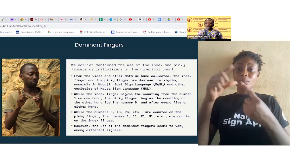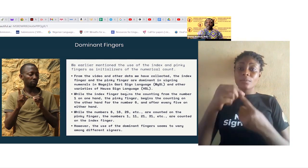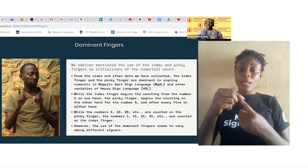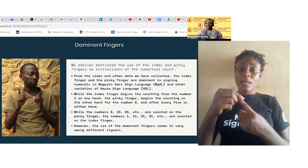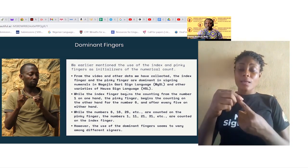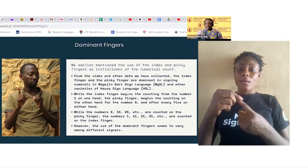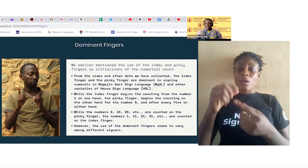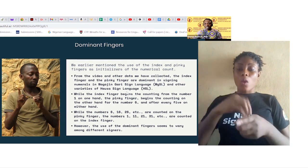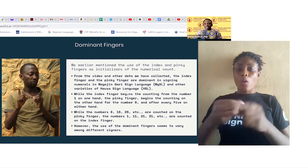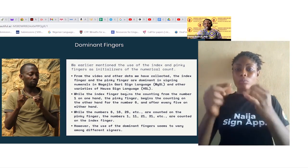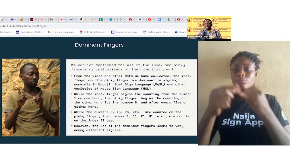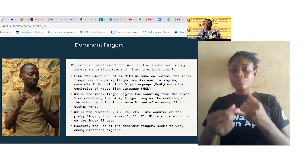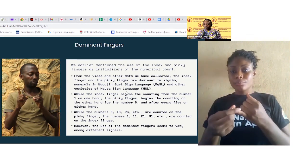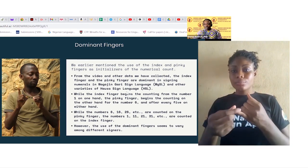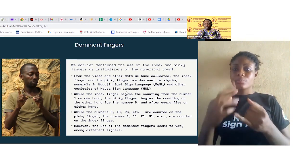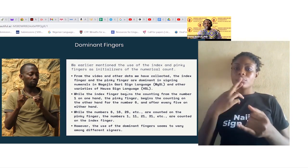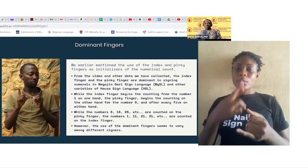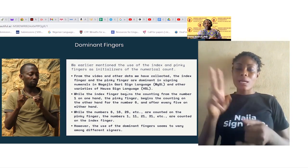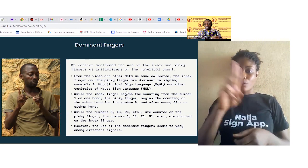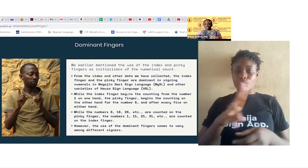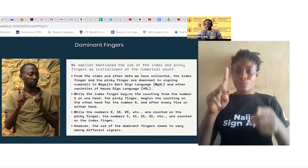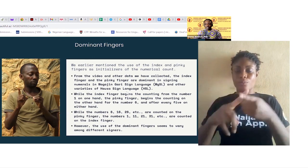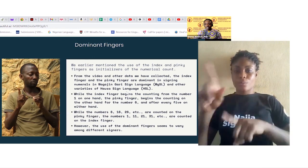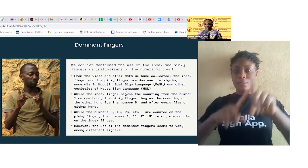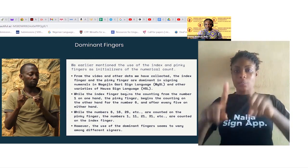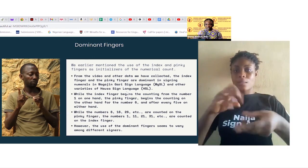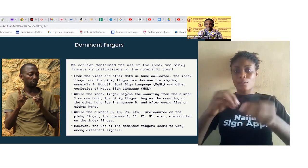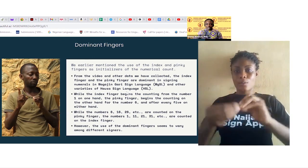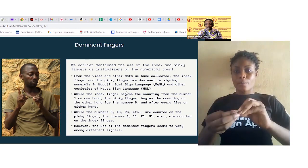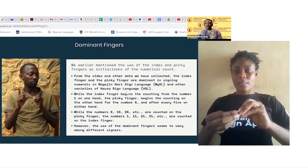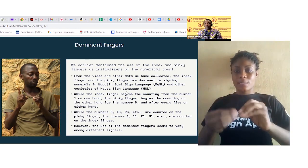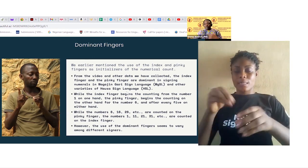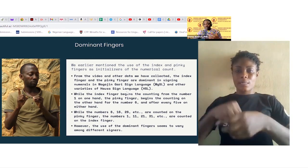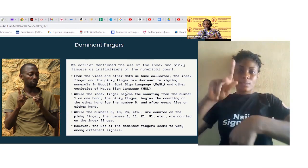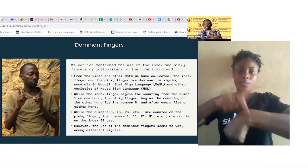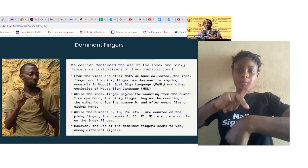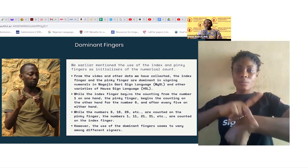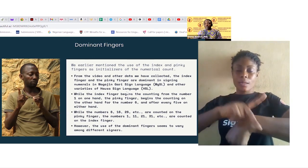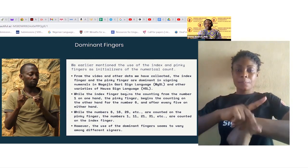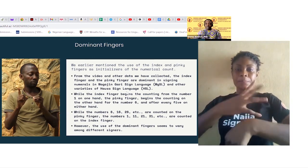are dominant in signing numerals in Magajin Gari Sign Language and other varieties of Hausa